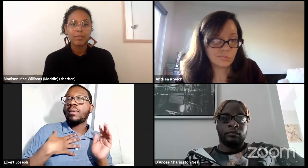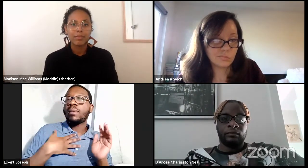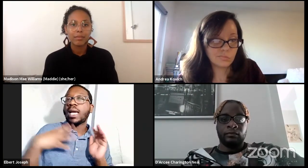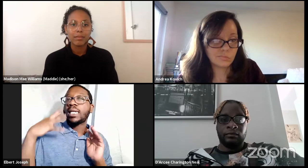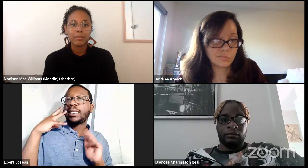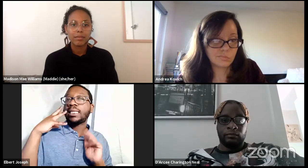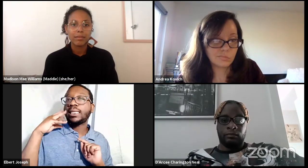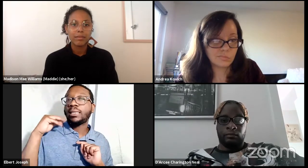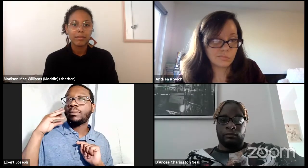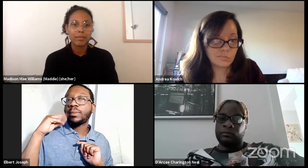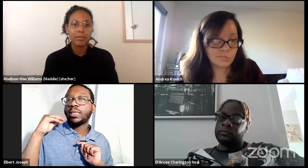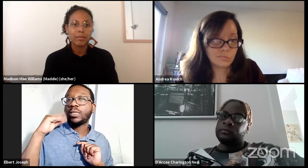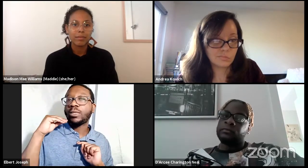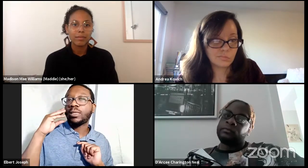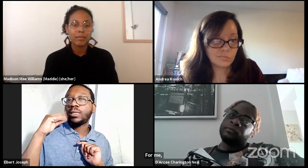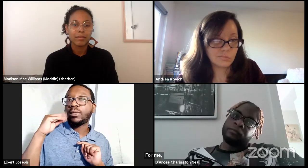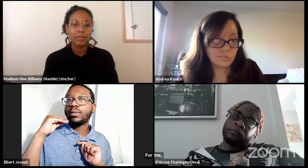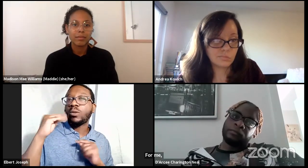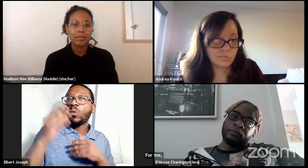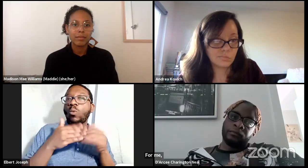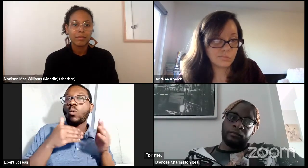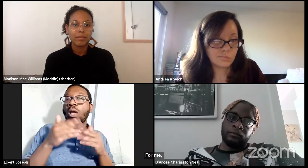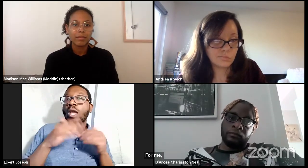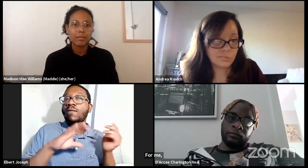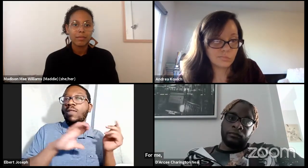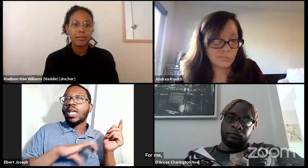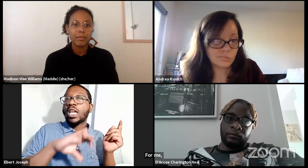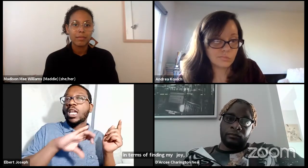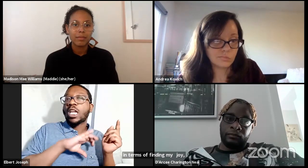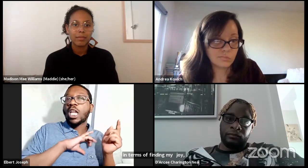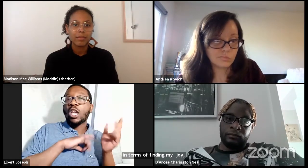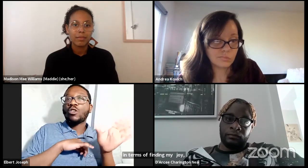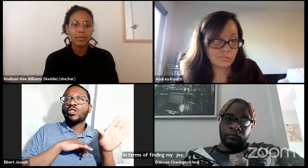I find my joy I would have to say through my experiences